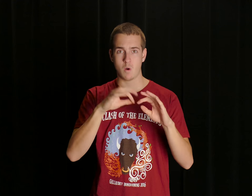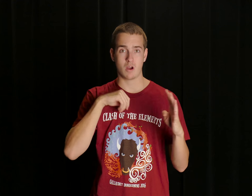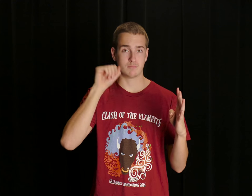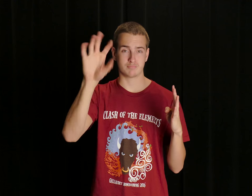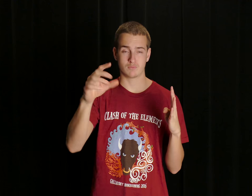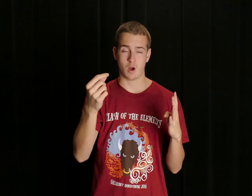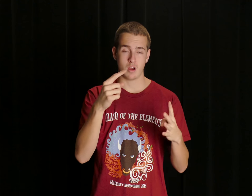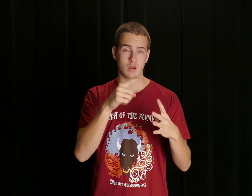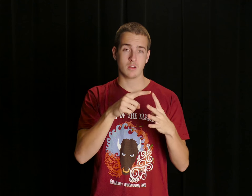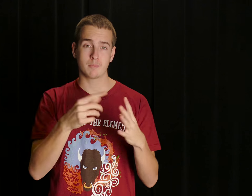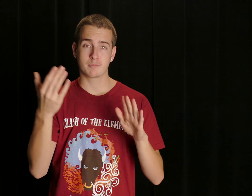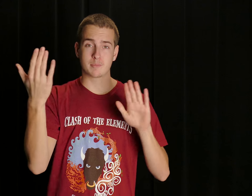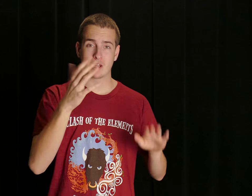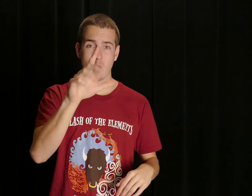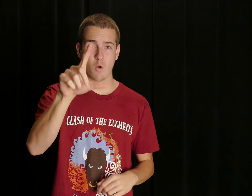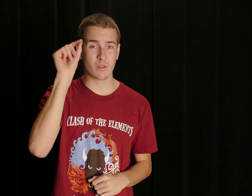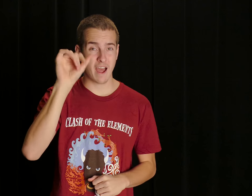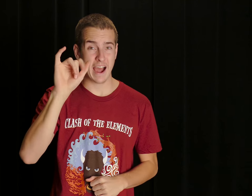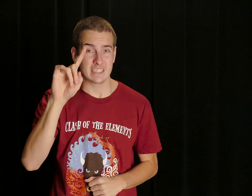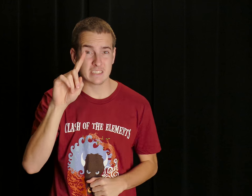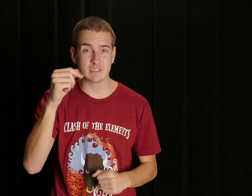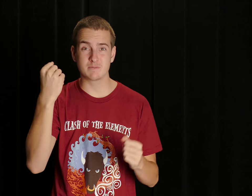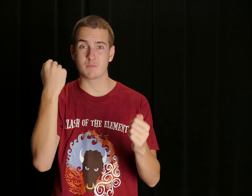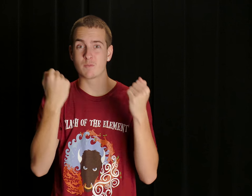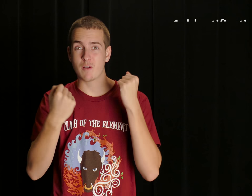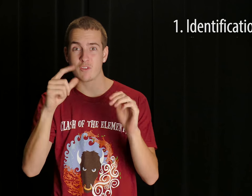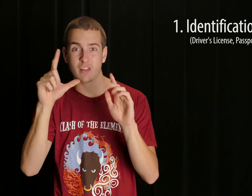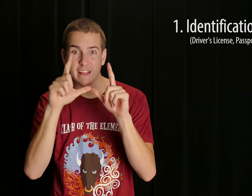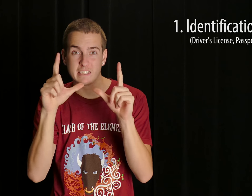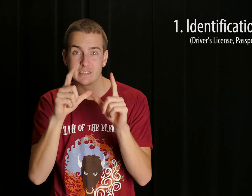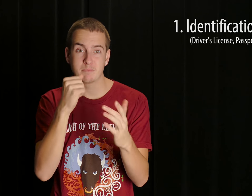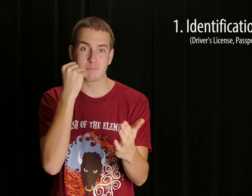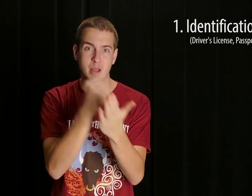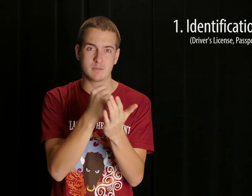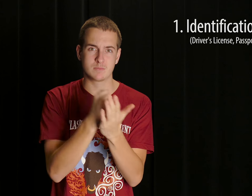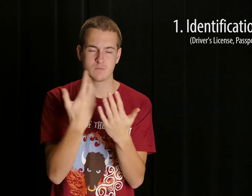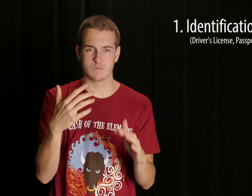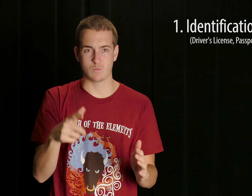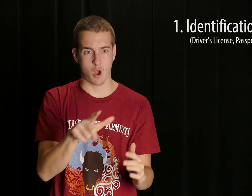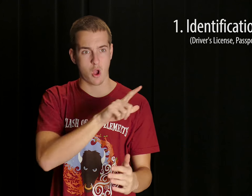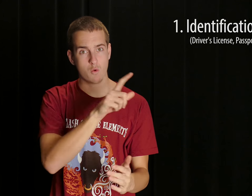Importantly, first on the list is to be sure to bring your identification; Gallaudet ID, Driver's License, or a passport.